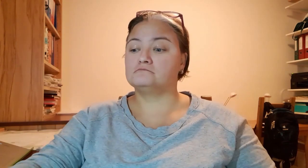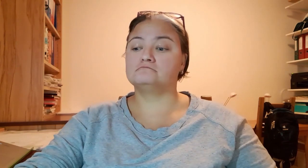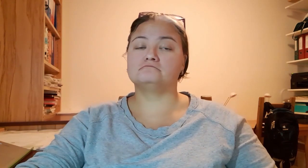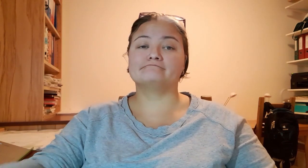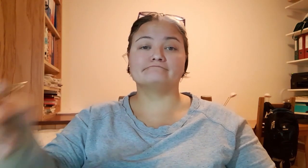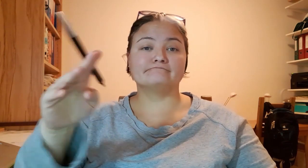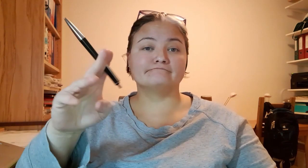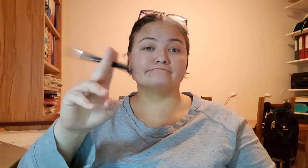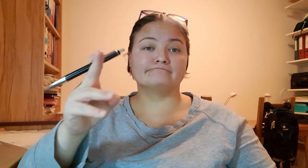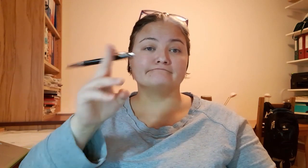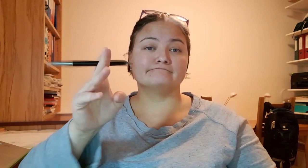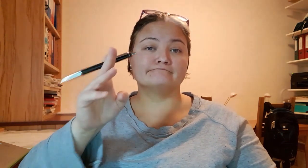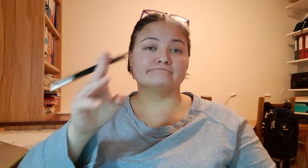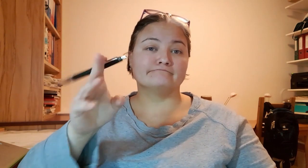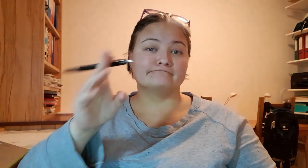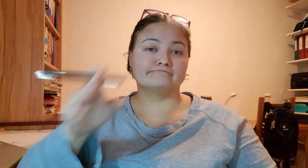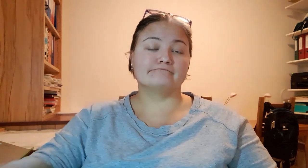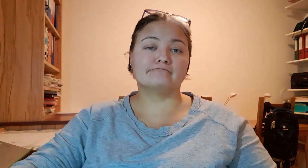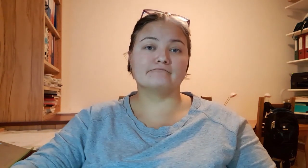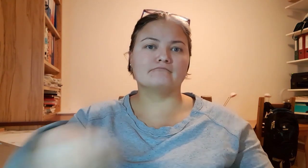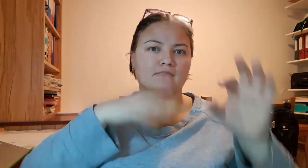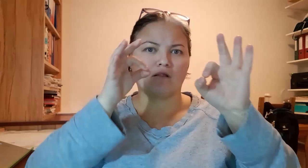or shaking a pen...that´s also very distracting.